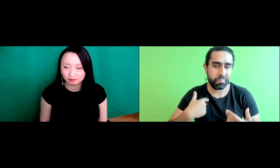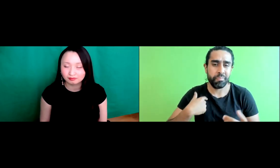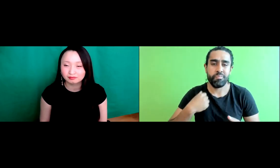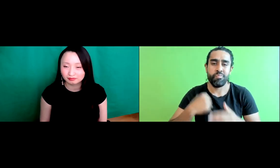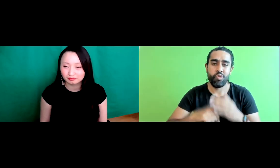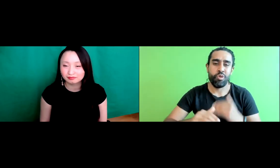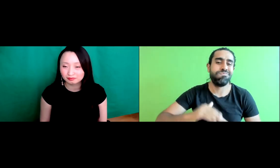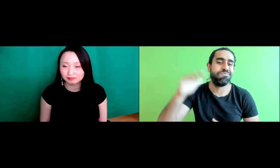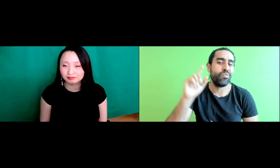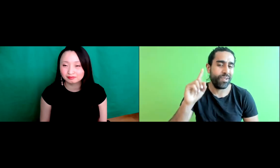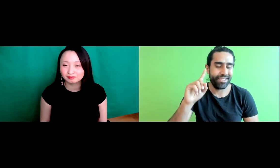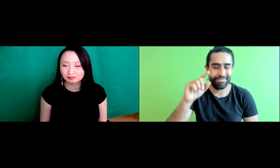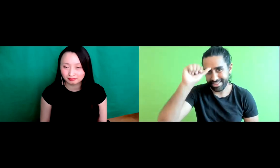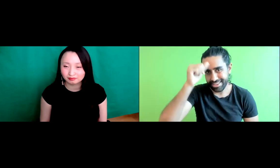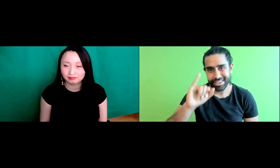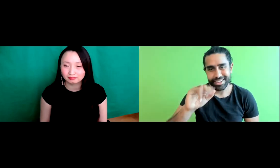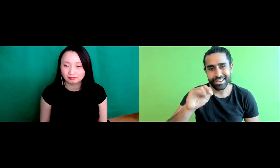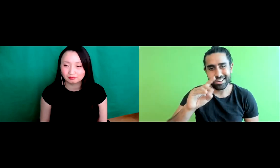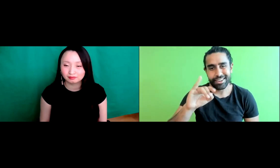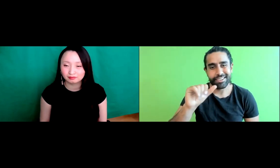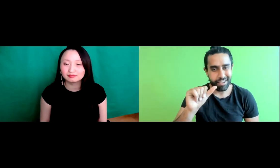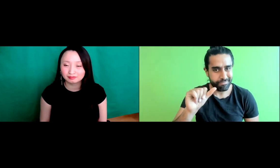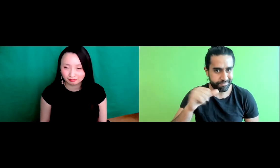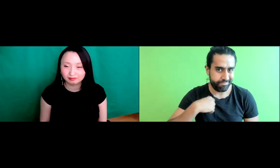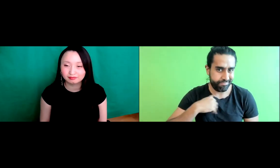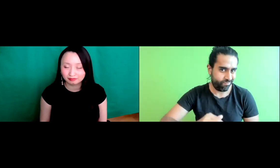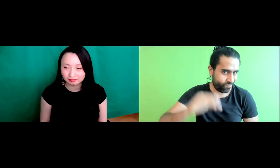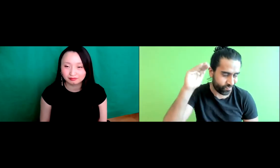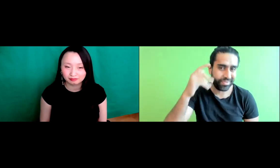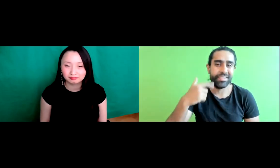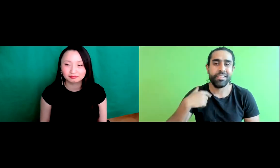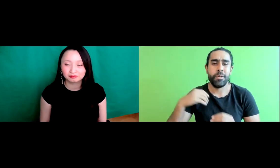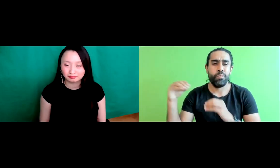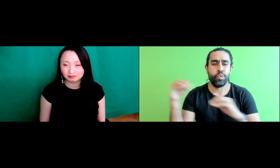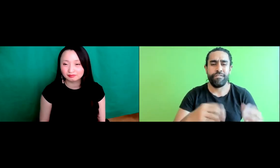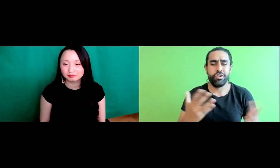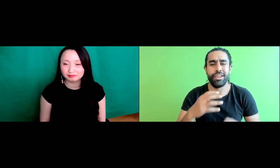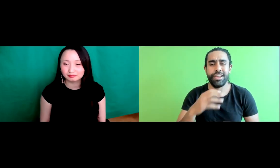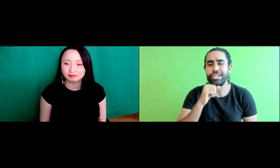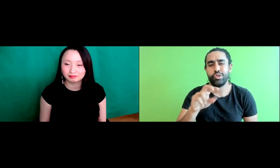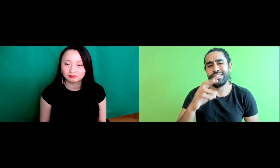And my background, you know, I grew up in India.